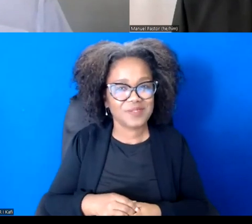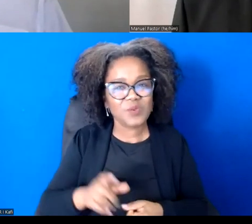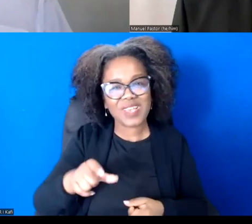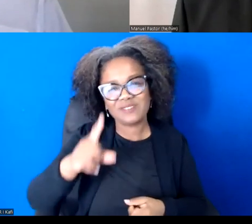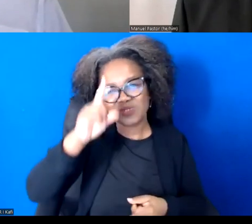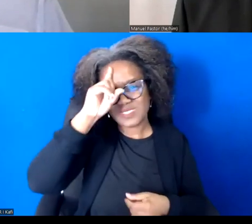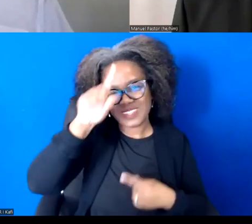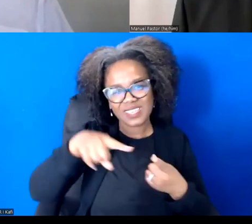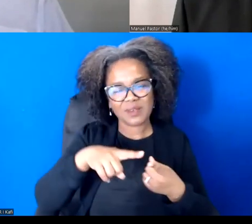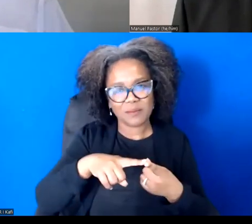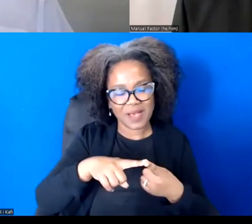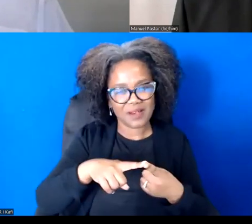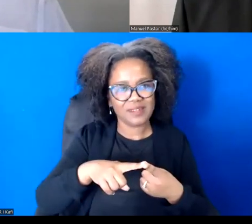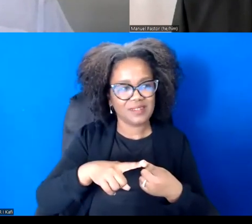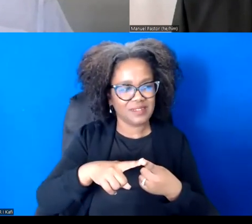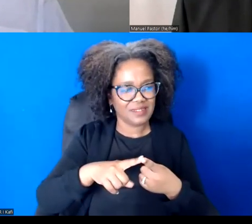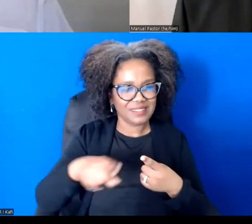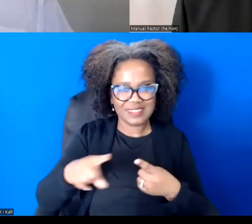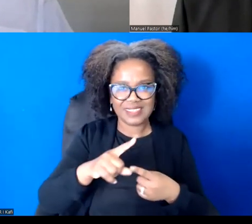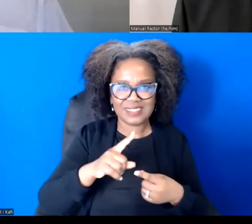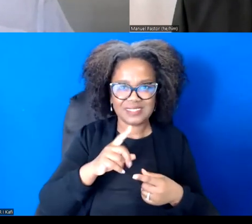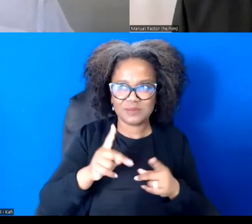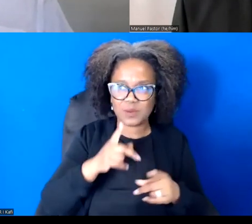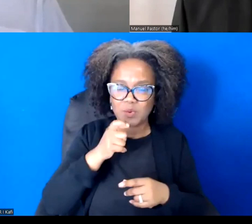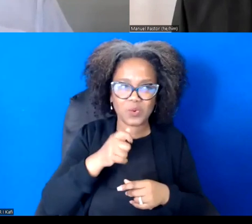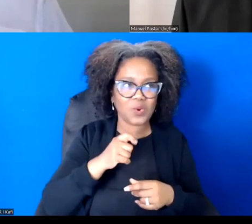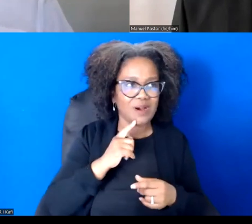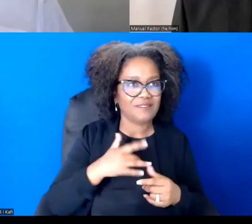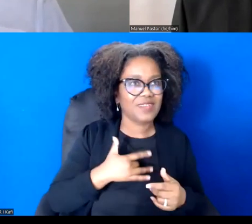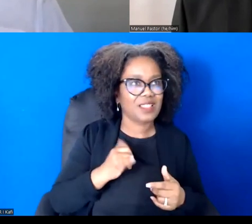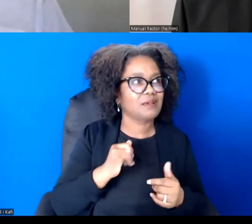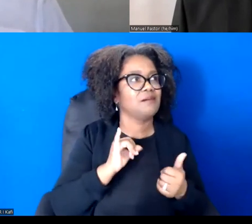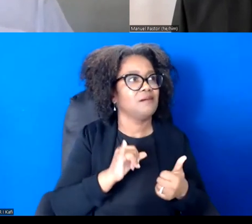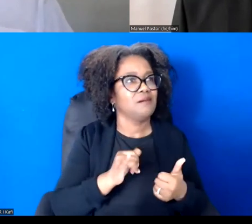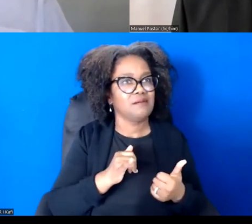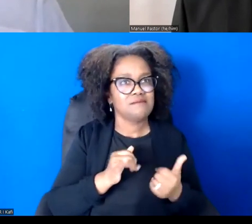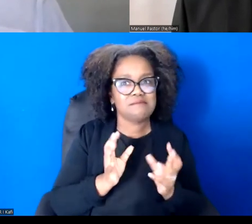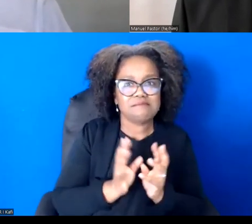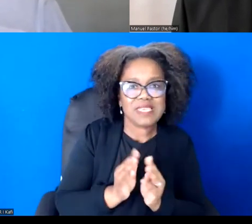So it's like, okay, I'm black and I know whites, but I have to fight Latinos. I have to fight.